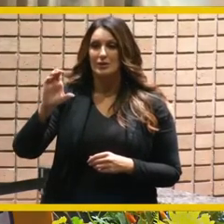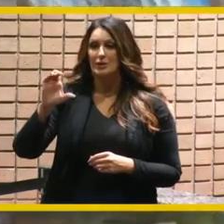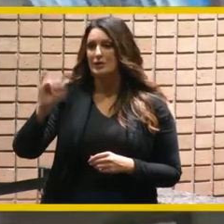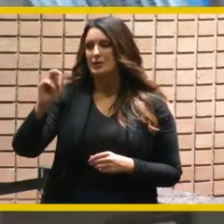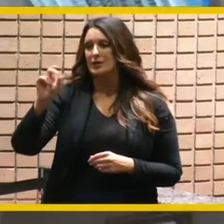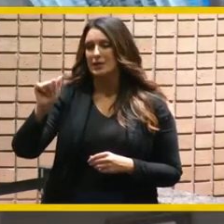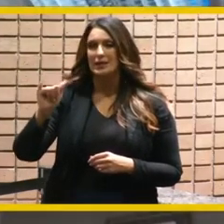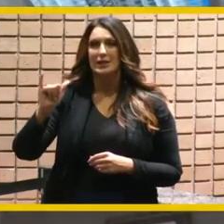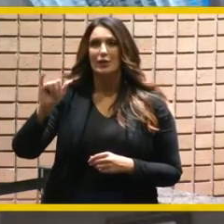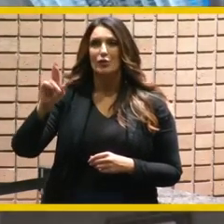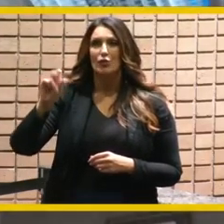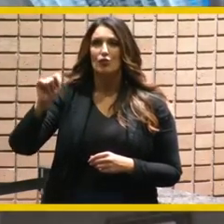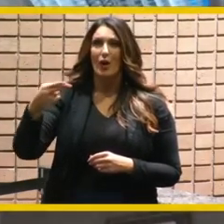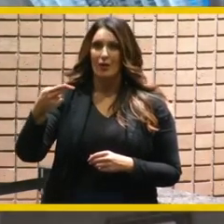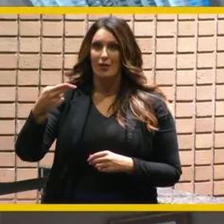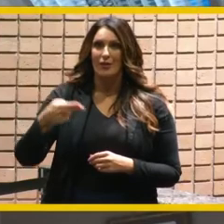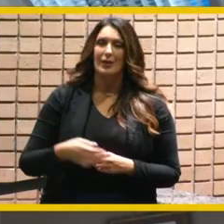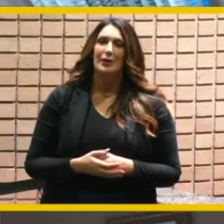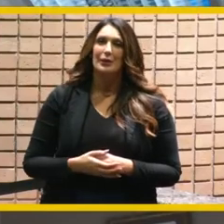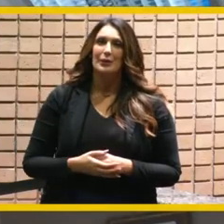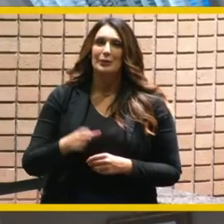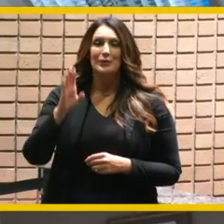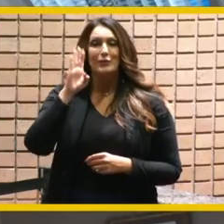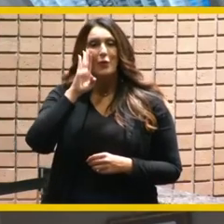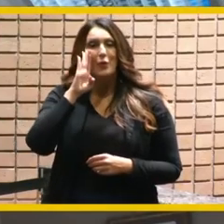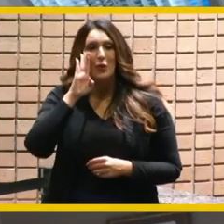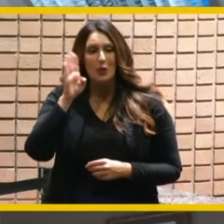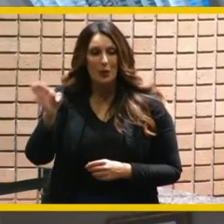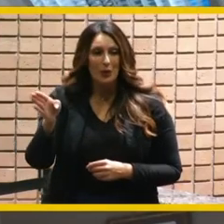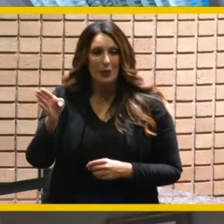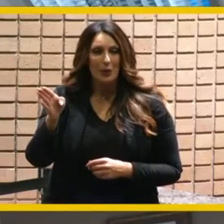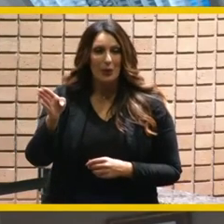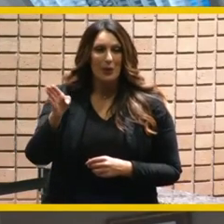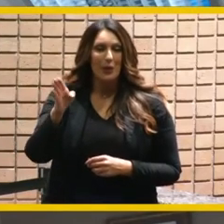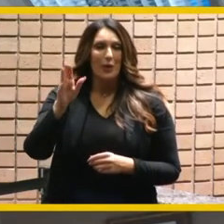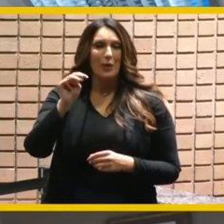hello mayor bailey it's cindy roth with the greater riverside chambers of commerce i want